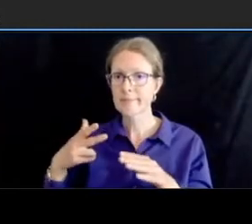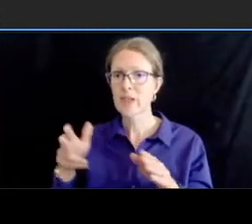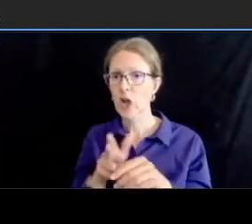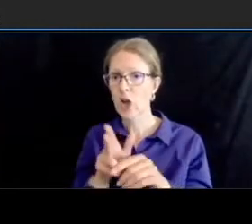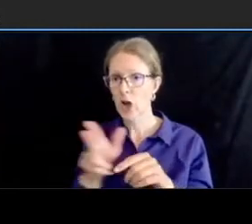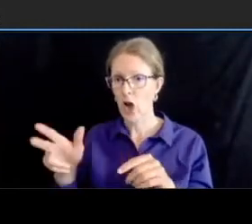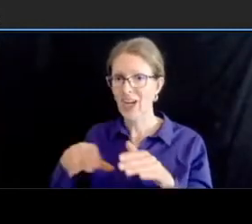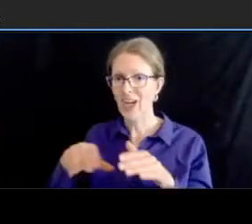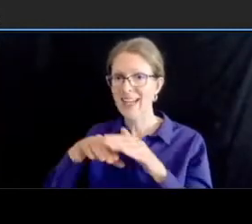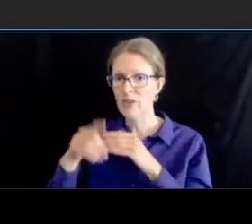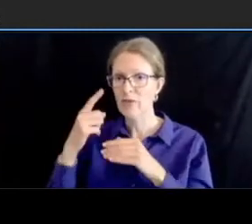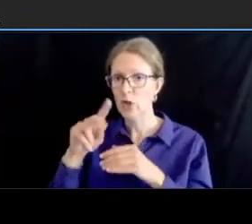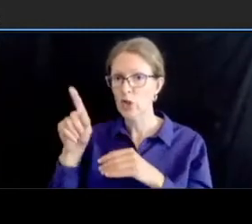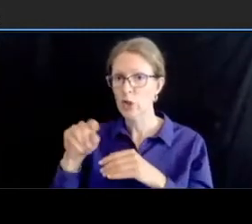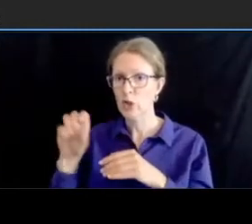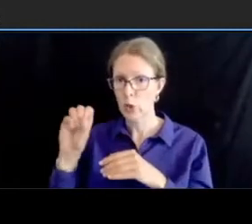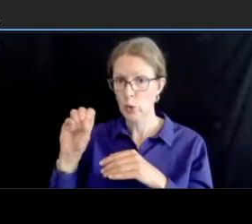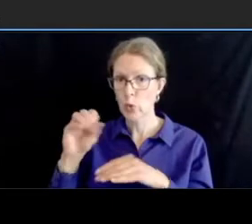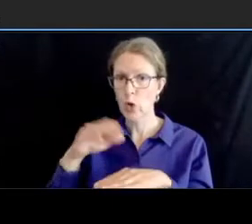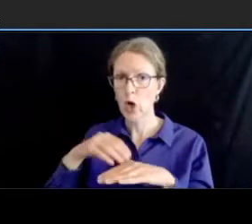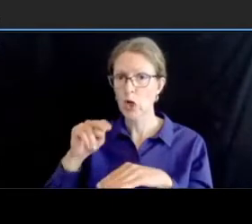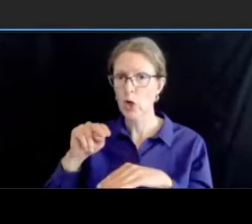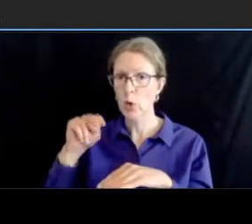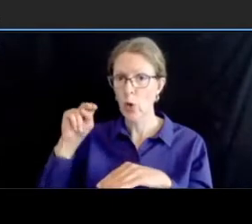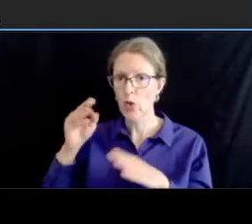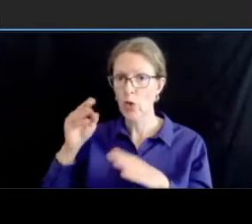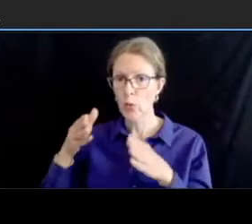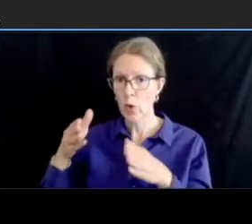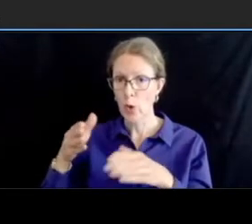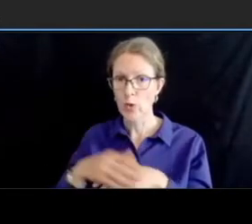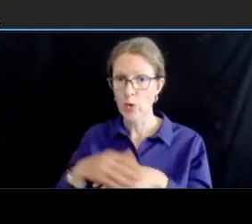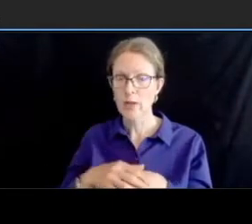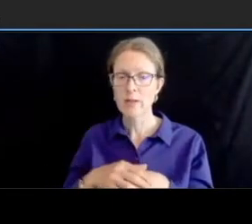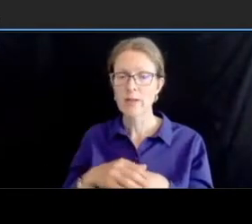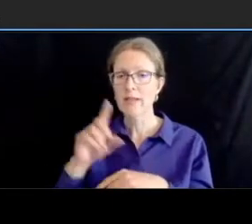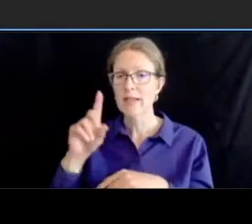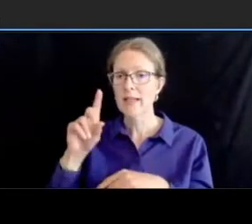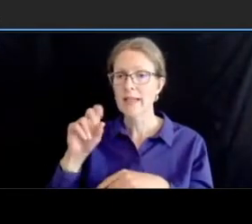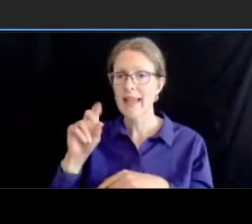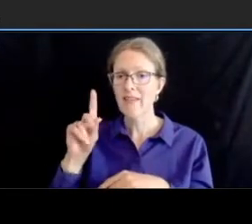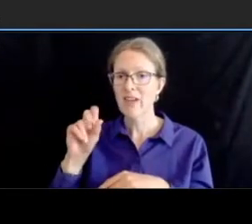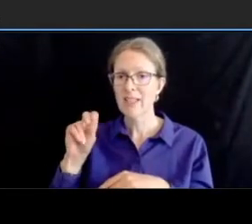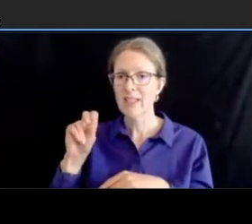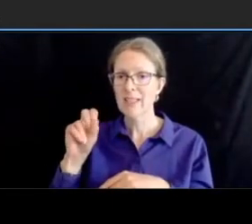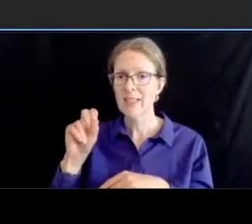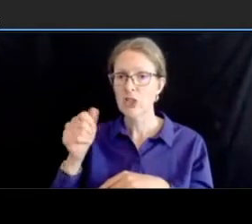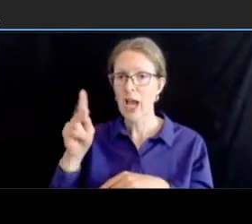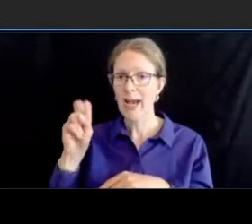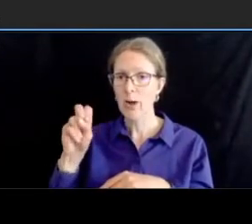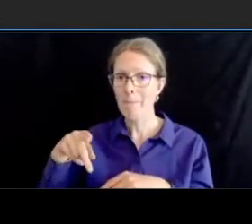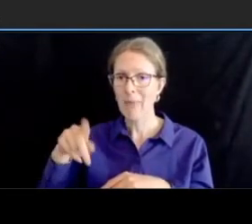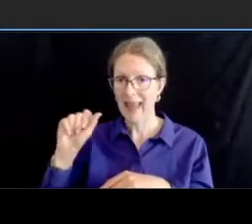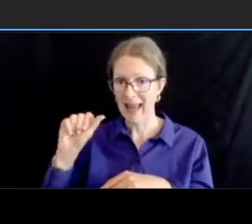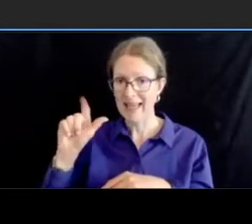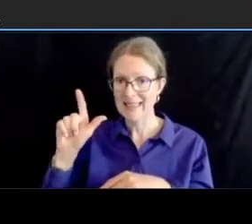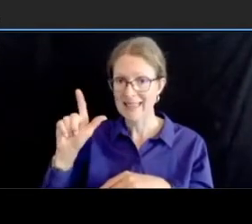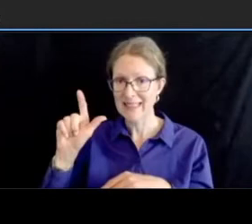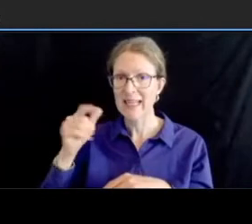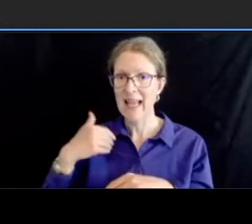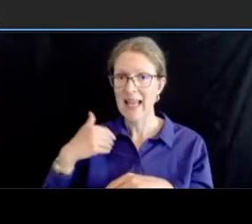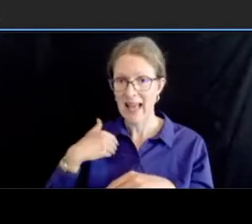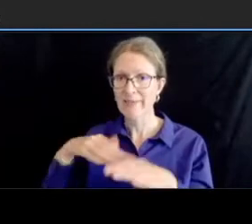at devonshire place as with all crosswalks on the project we are using high visible high visibility